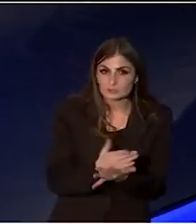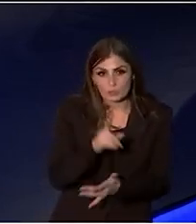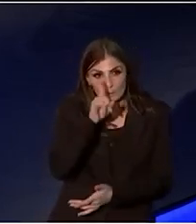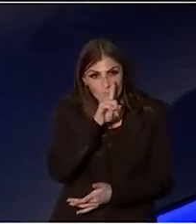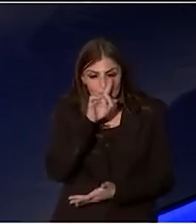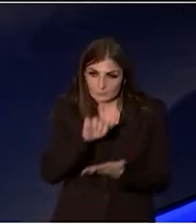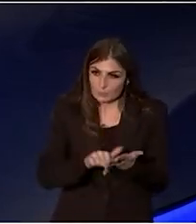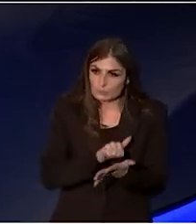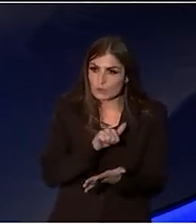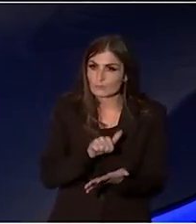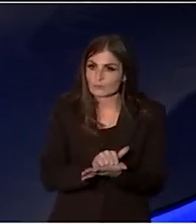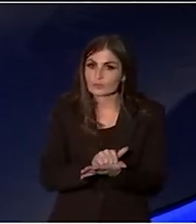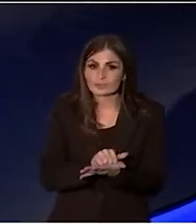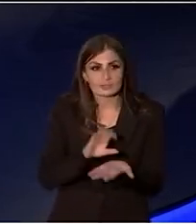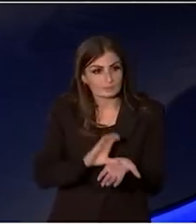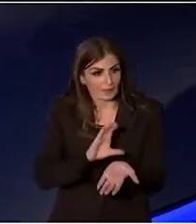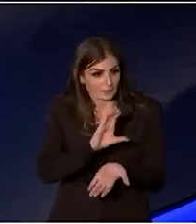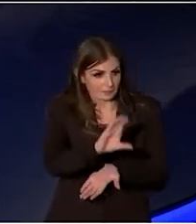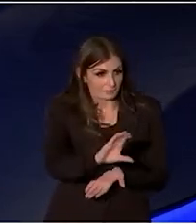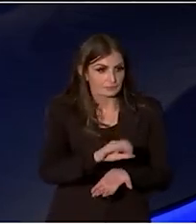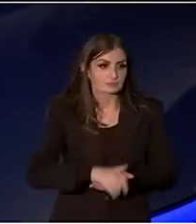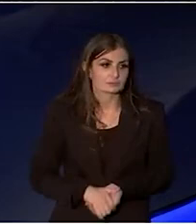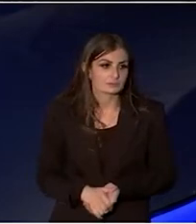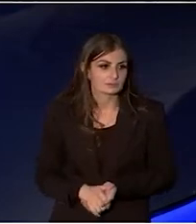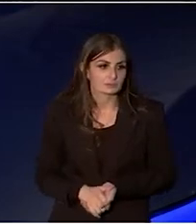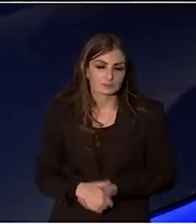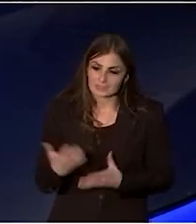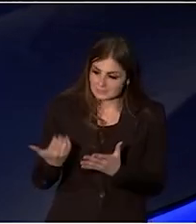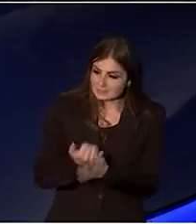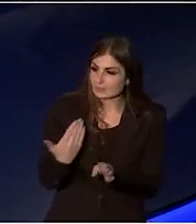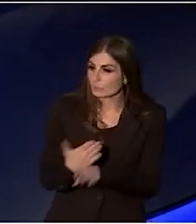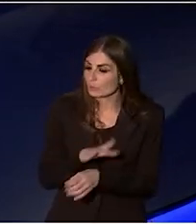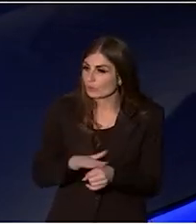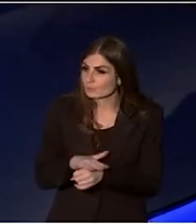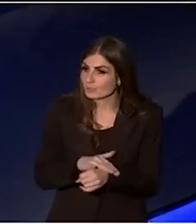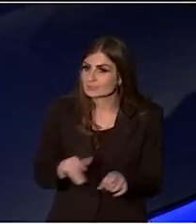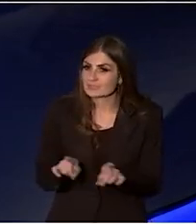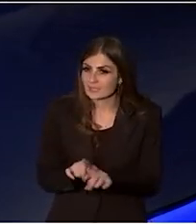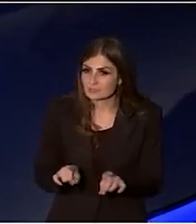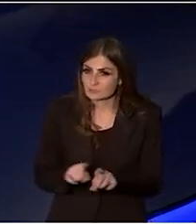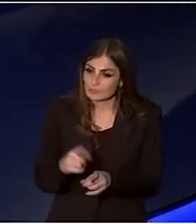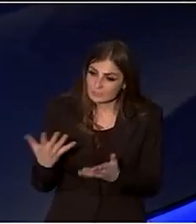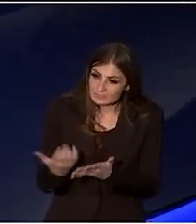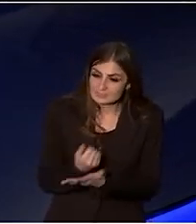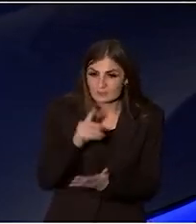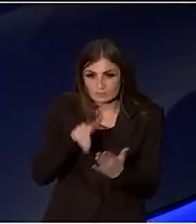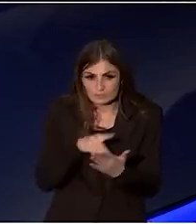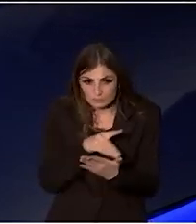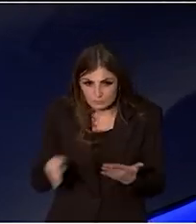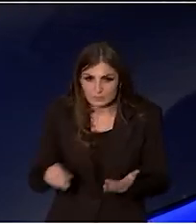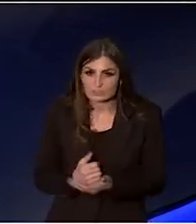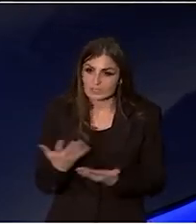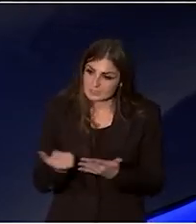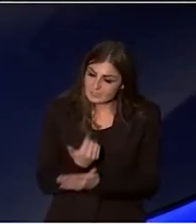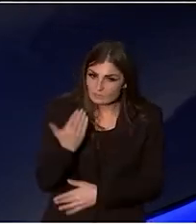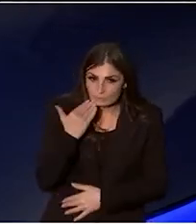are properly remunerated and that people have safe workplaces. Safe from discrimination. Safe from bullying.